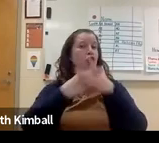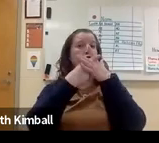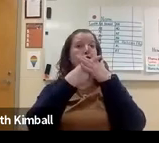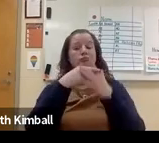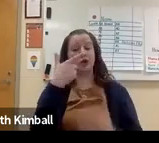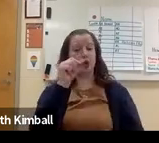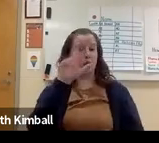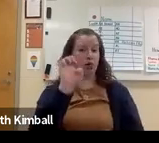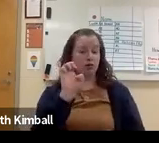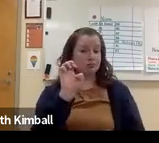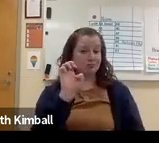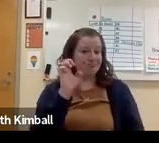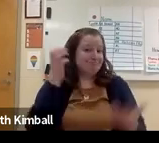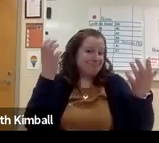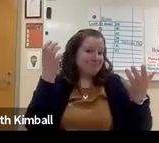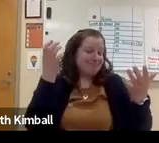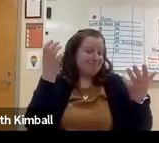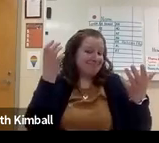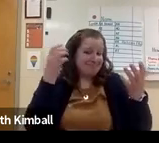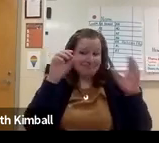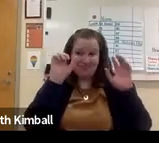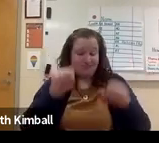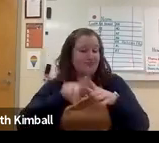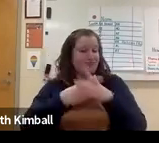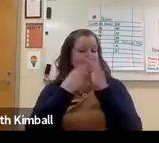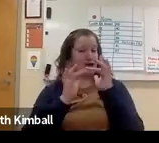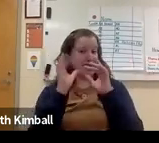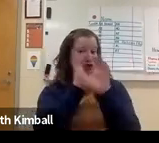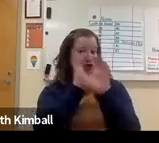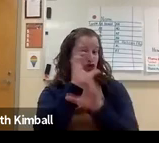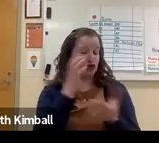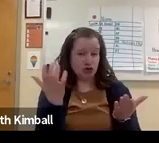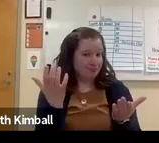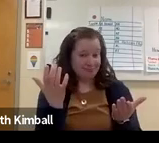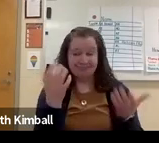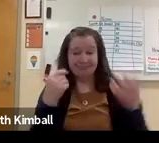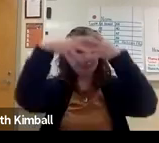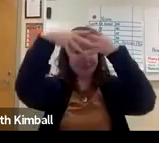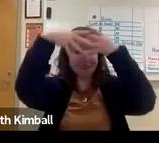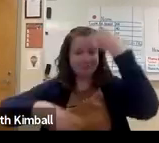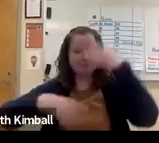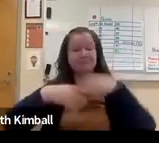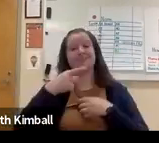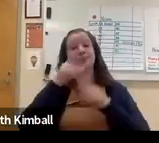Well, they can obviously start with Google to do a search,